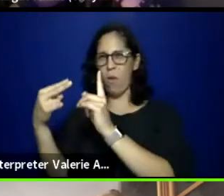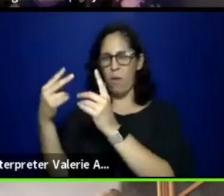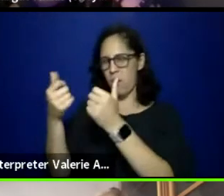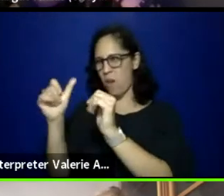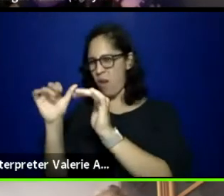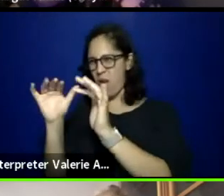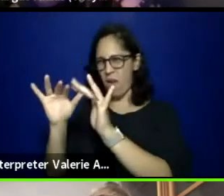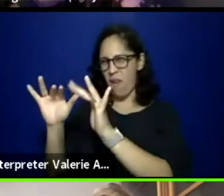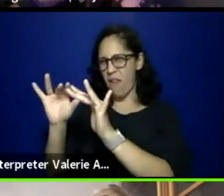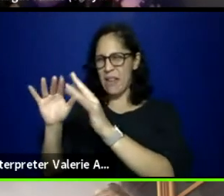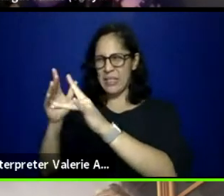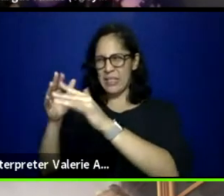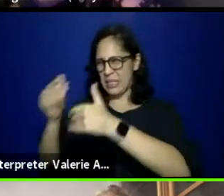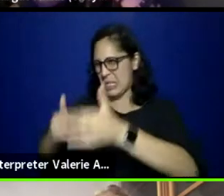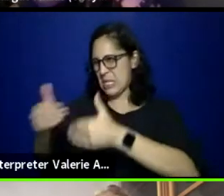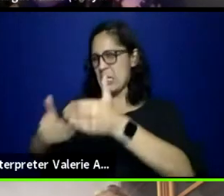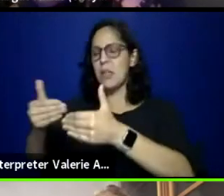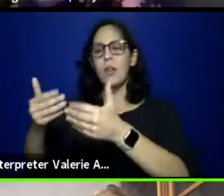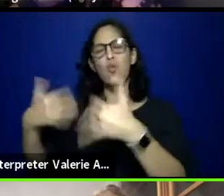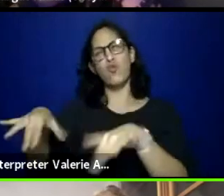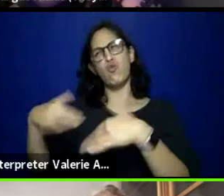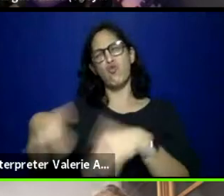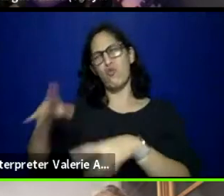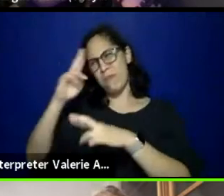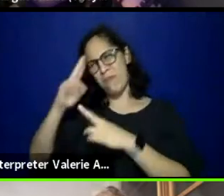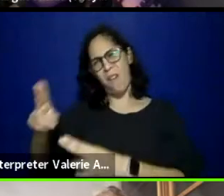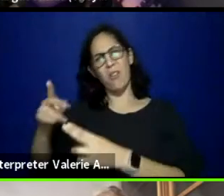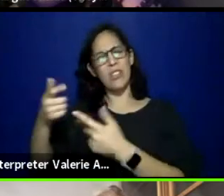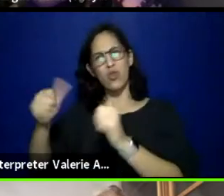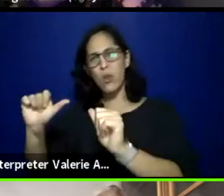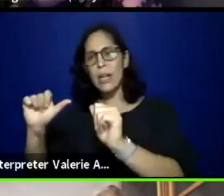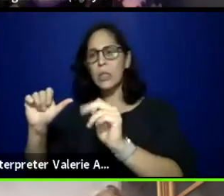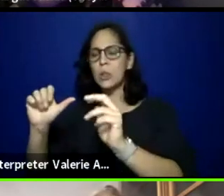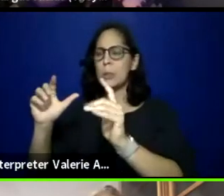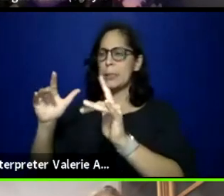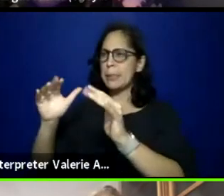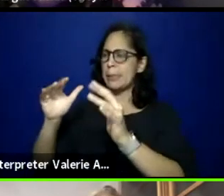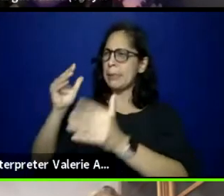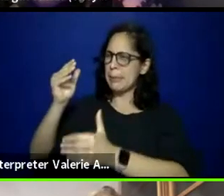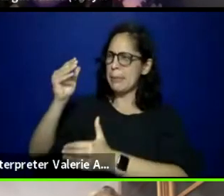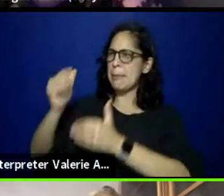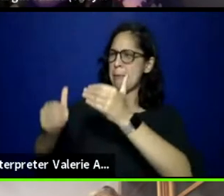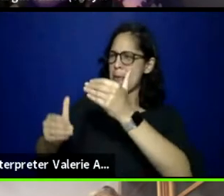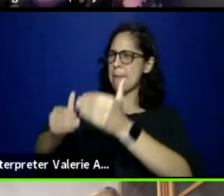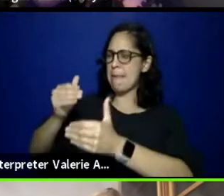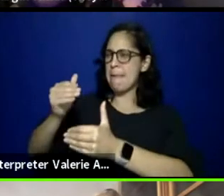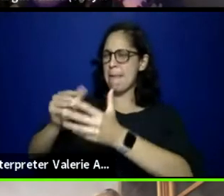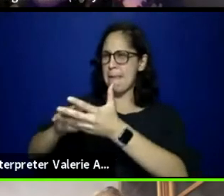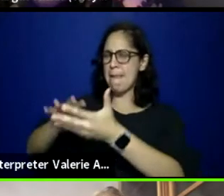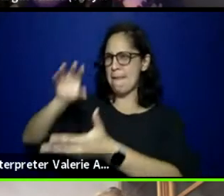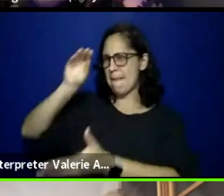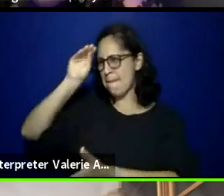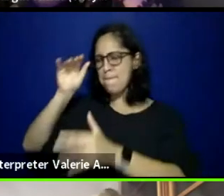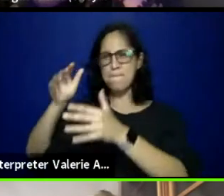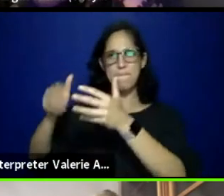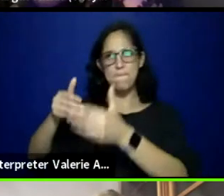in the most positive ways. There's no, we're in the place we wanna be,